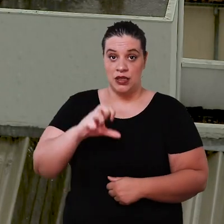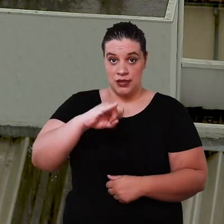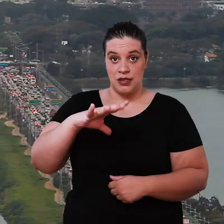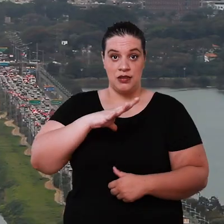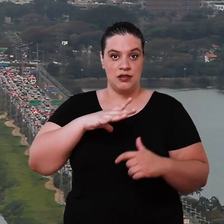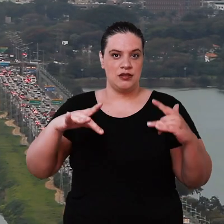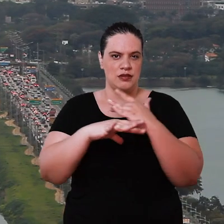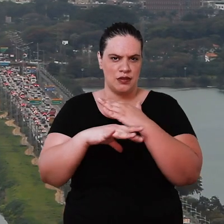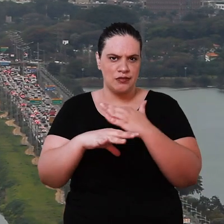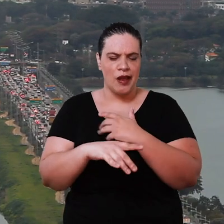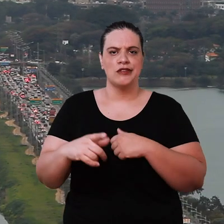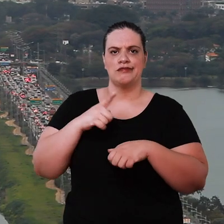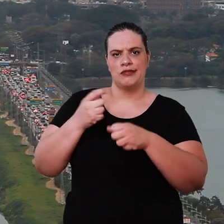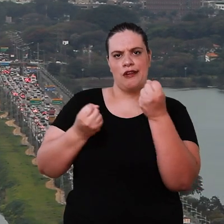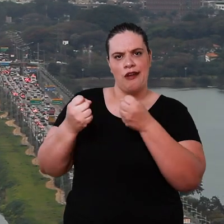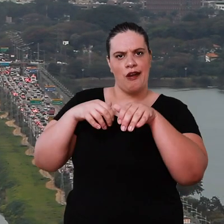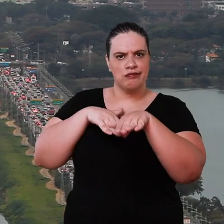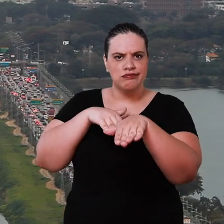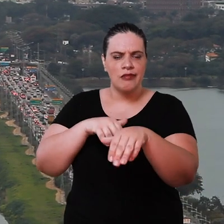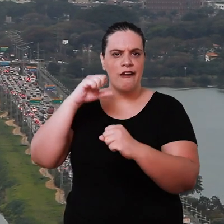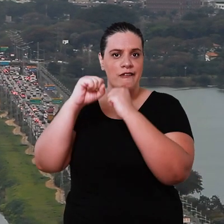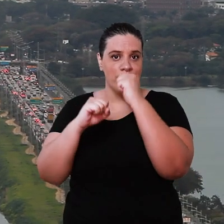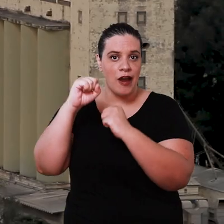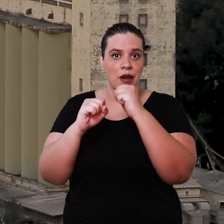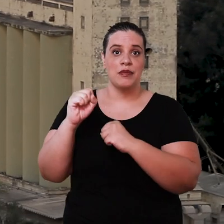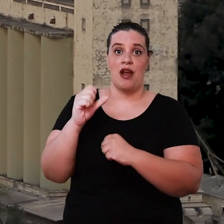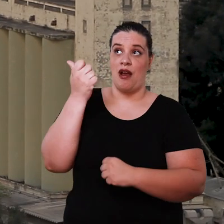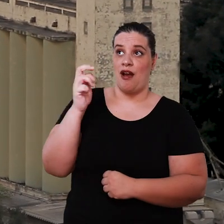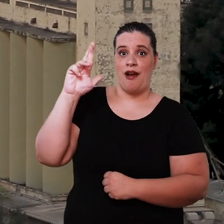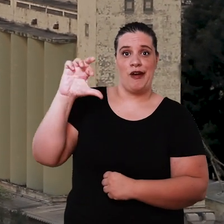close to major transit routes or factories you will have